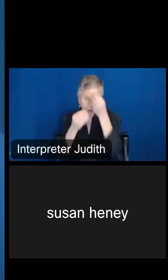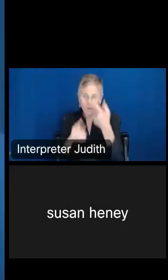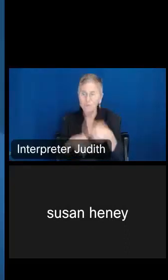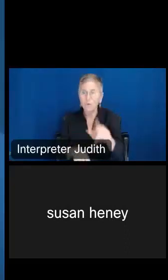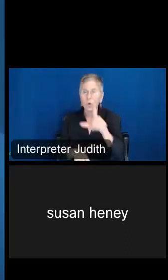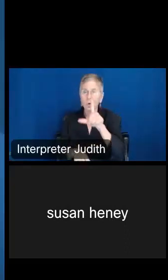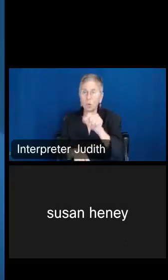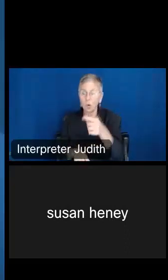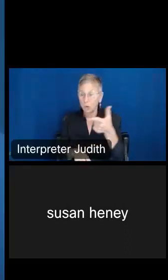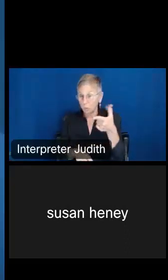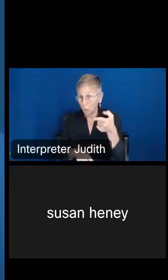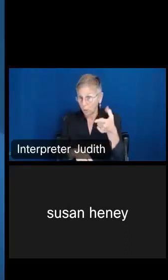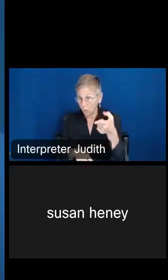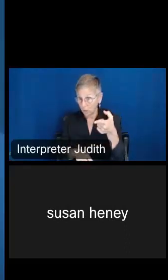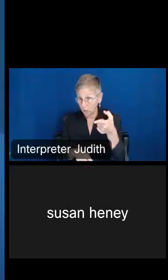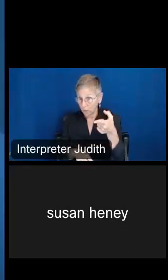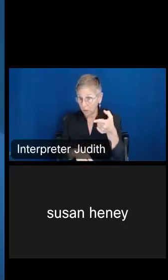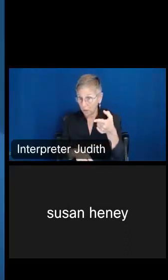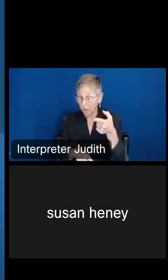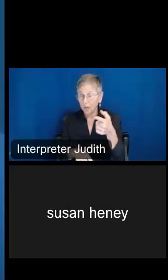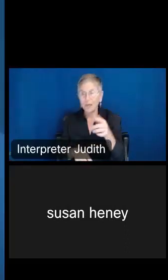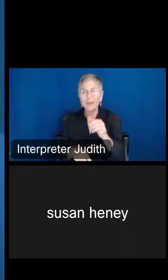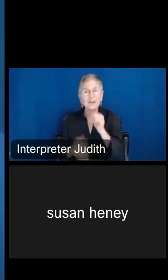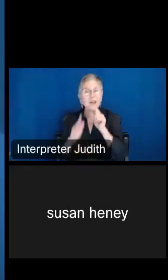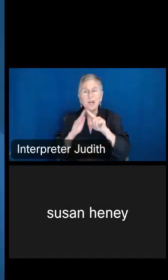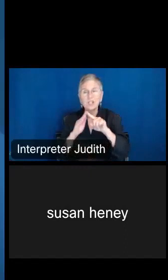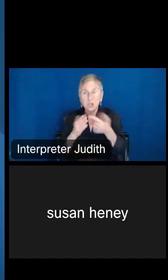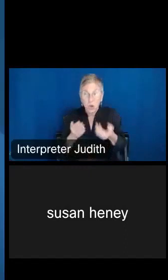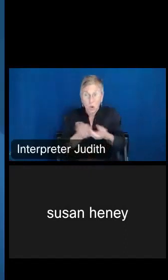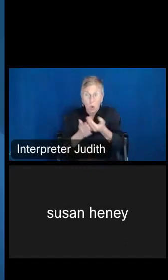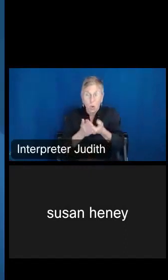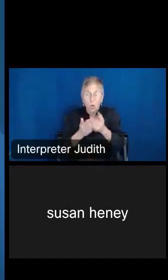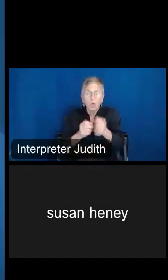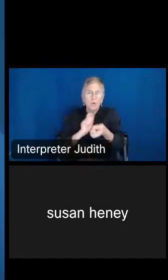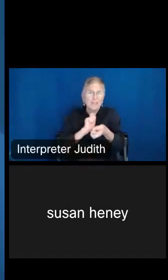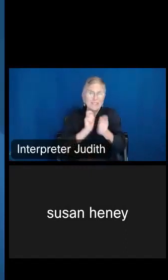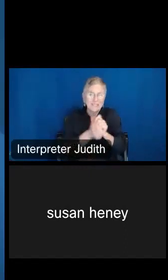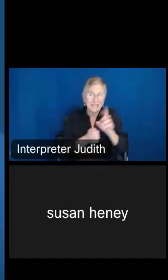And as I noted, that rather than starting from scratch, you can change the dataset.